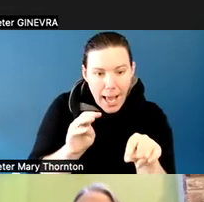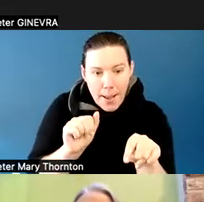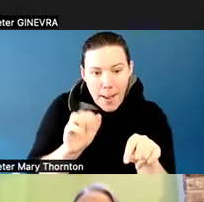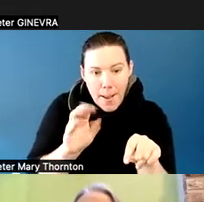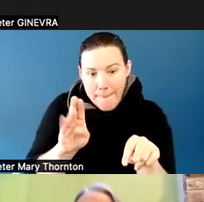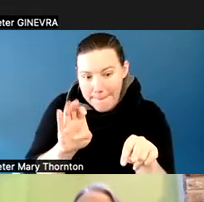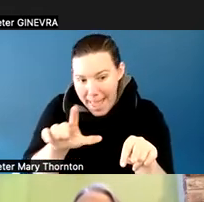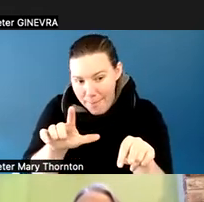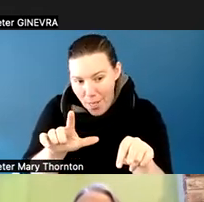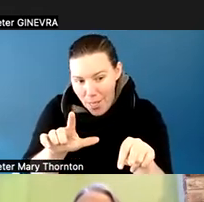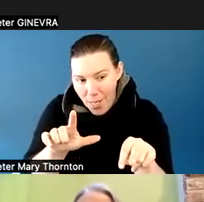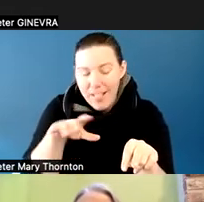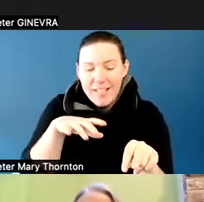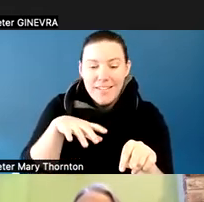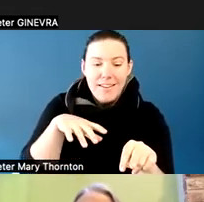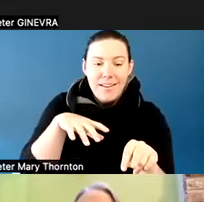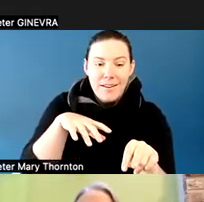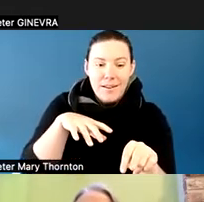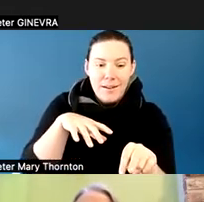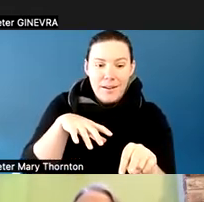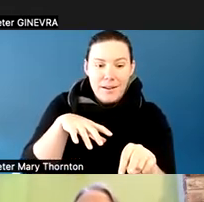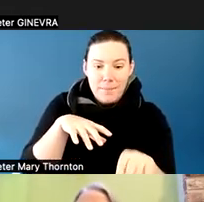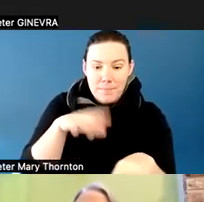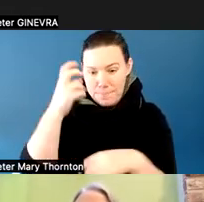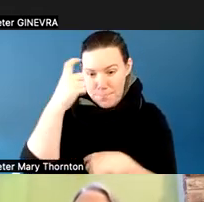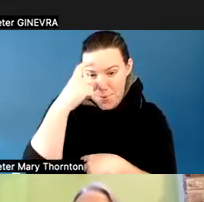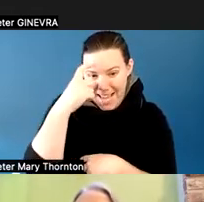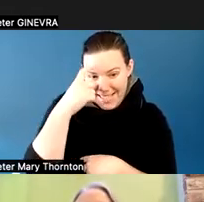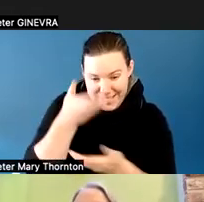And they're their actual brains there. We're talking about them. I don't know why I'm laughing.